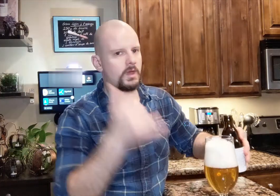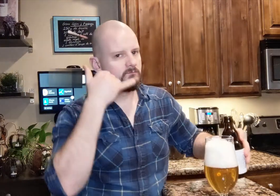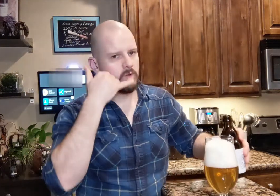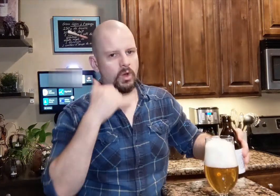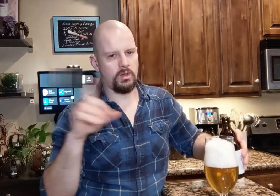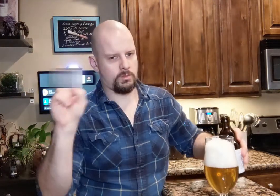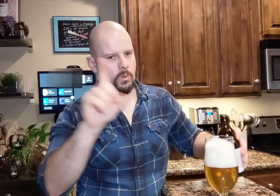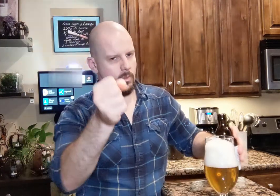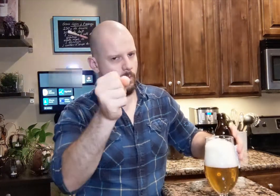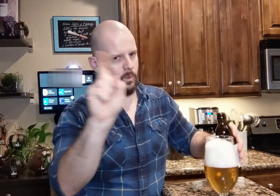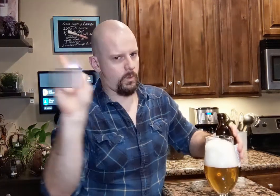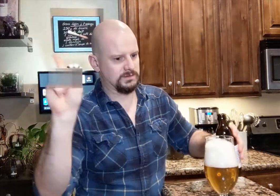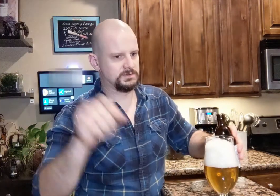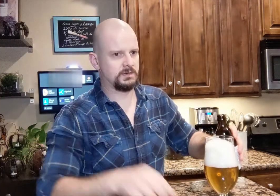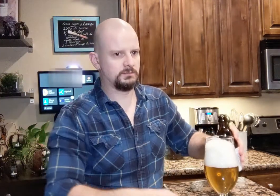There's a phone call, one second...